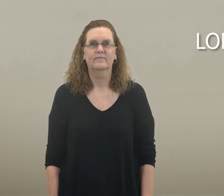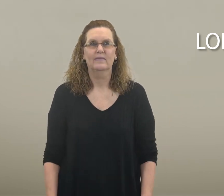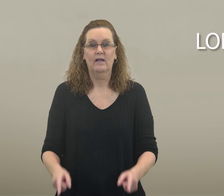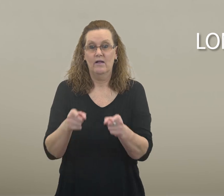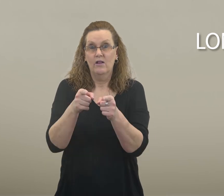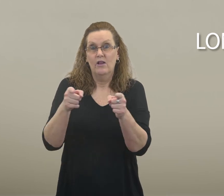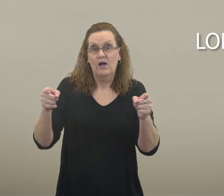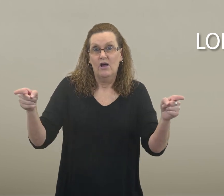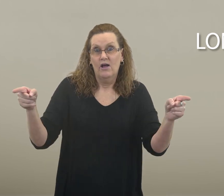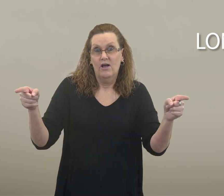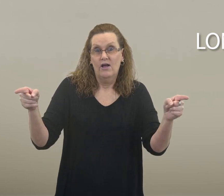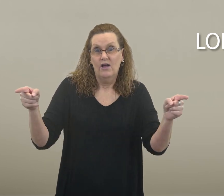long